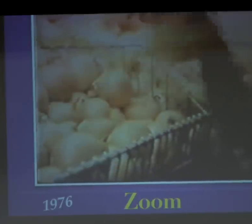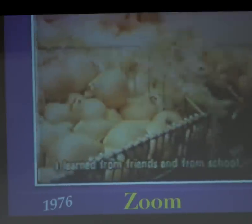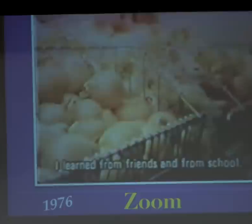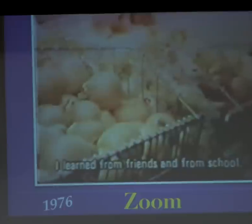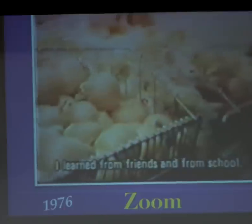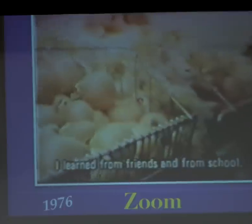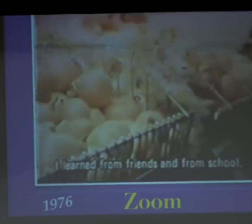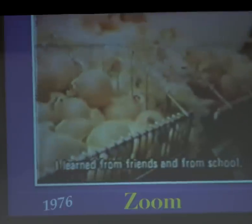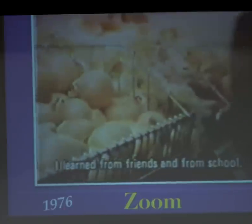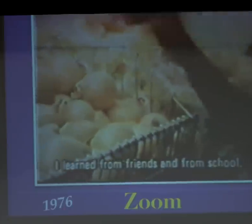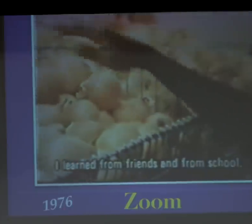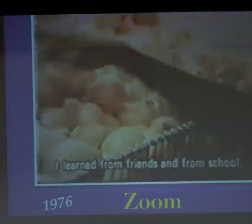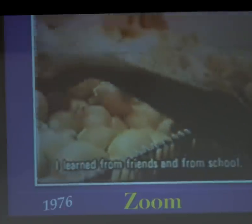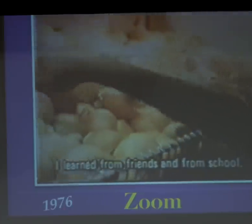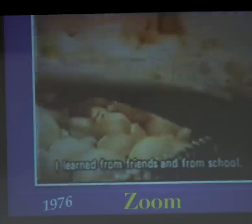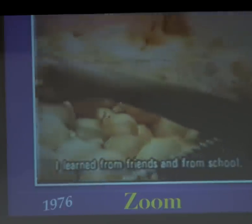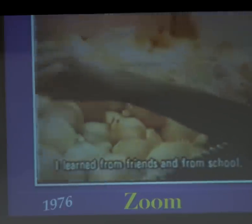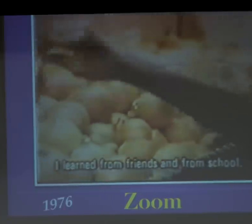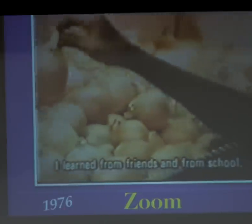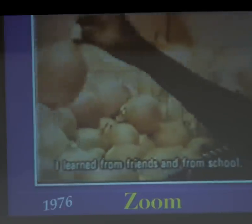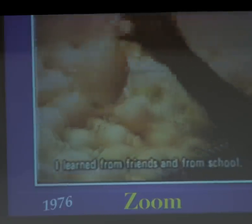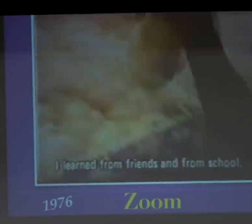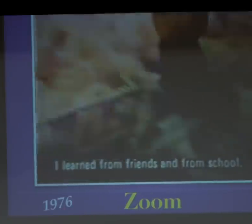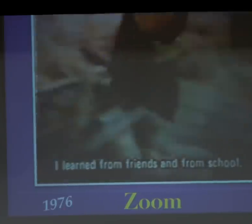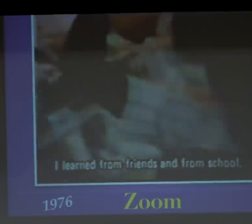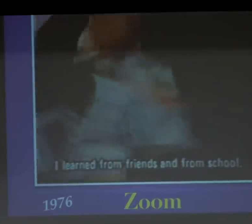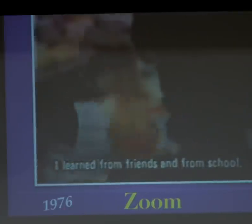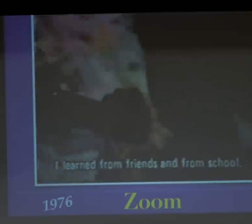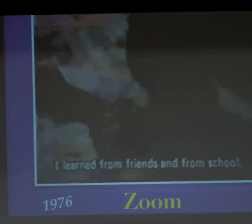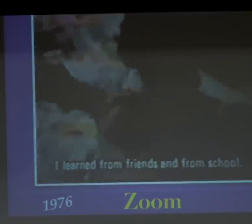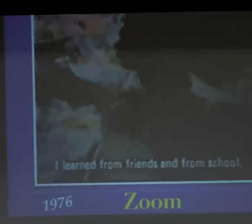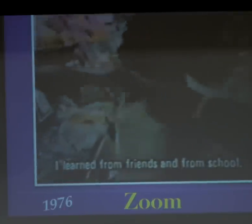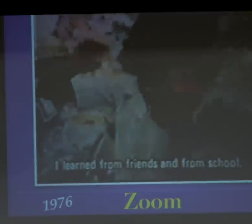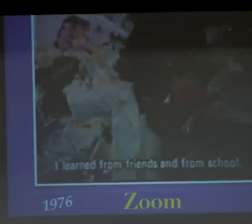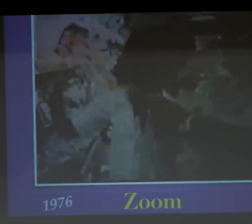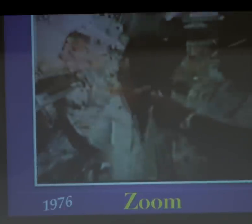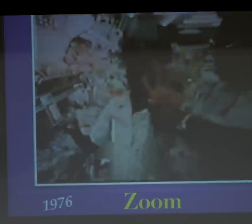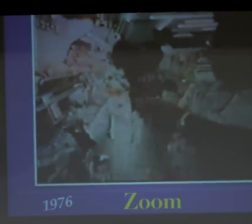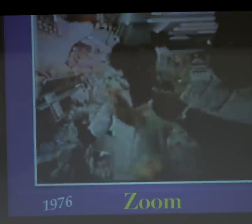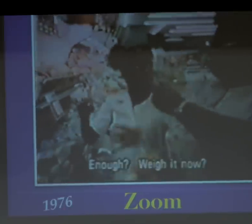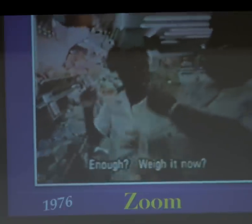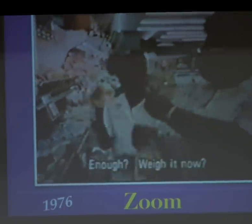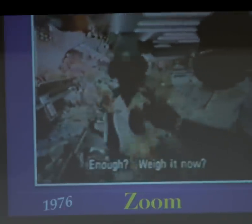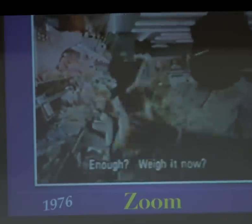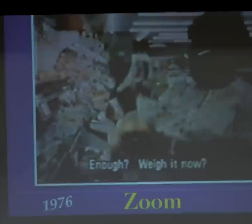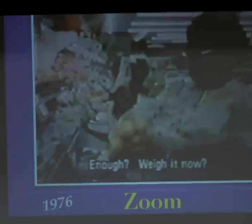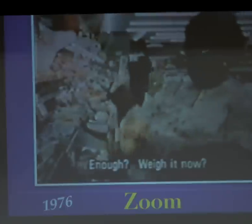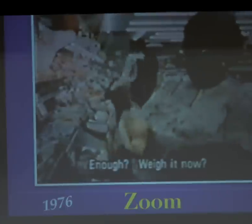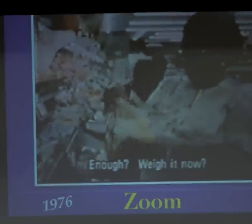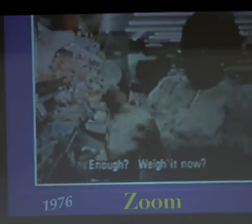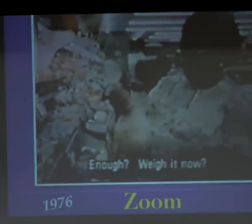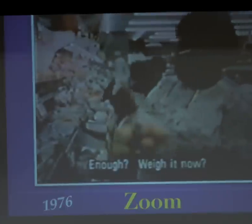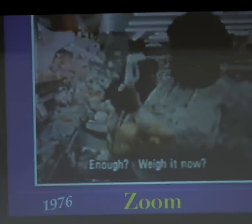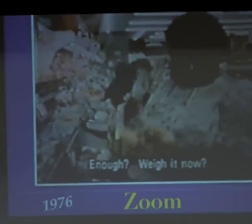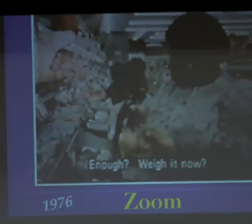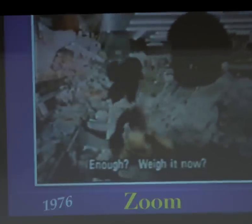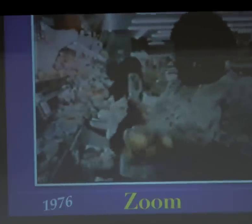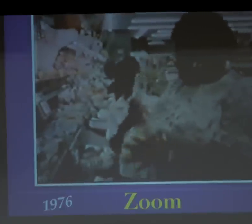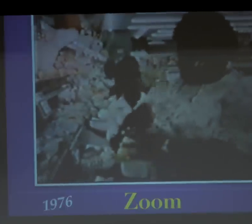around some of my friends and others at school. Enough? Then weigh it.